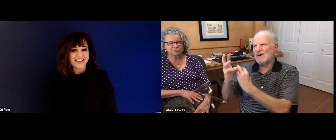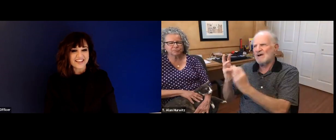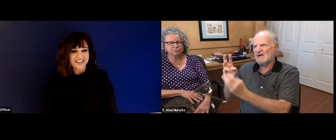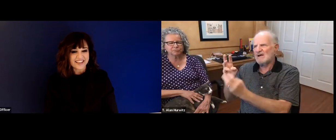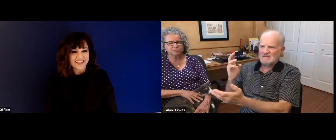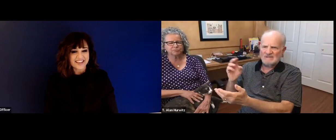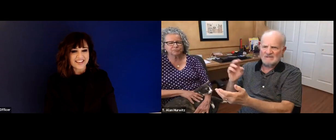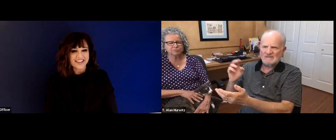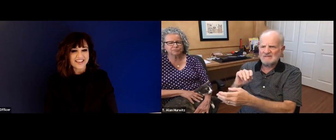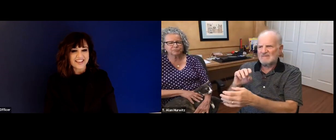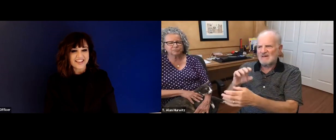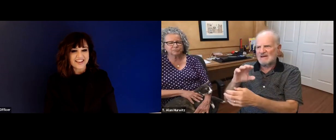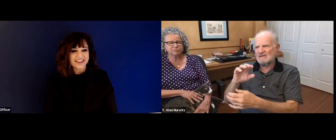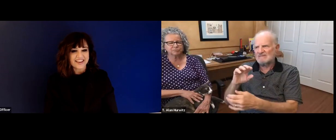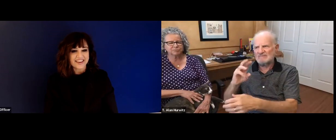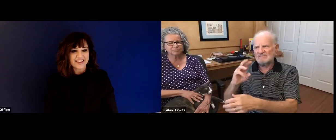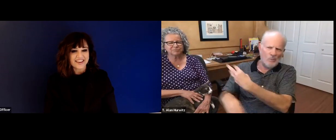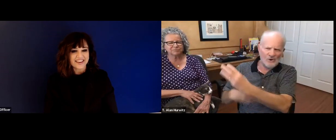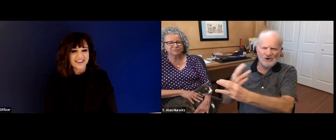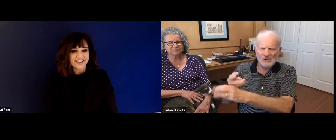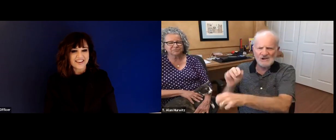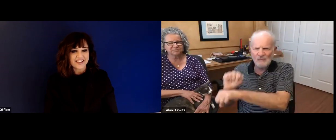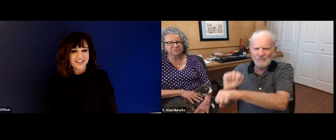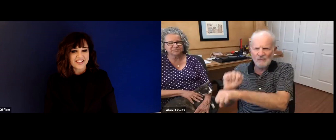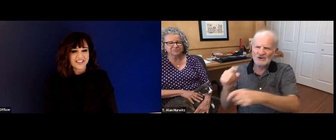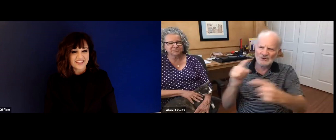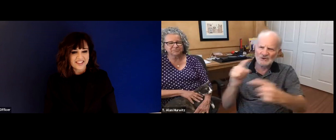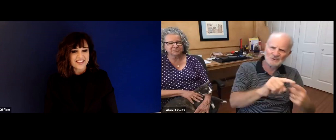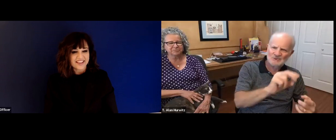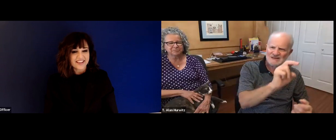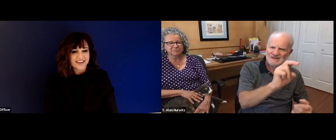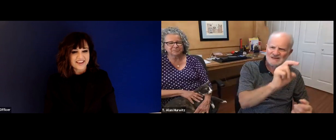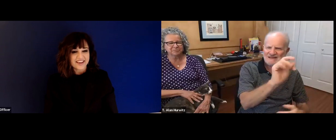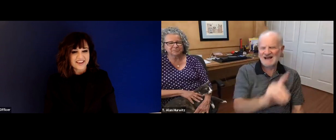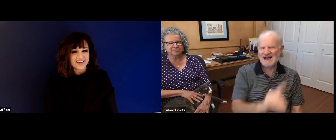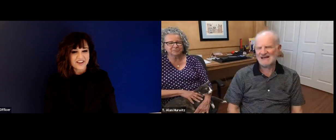of engineering, it really was a perfect fit at the time. And so